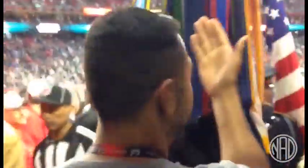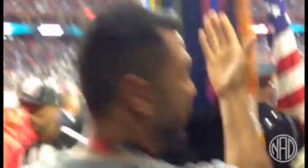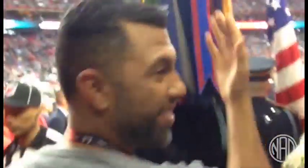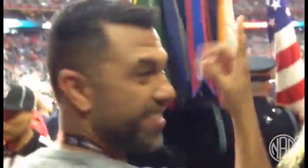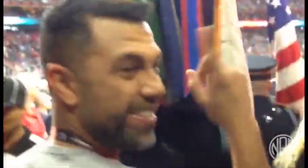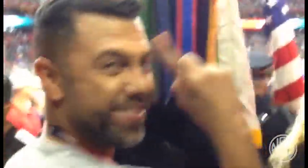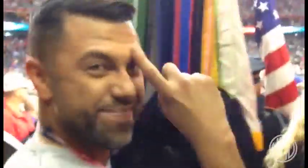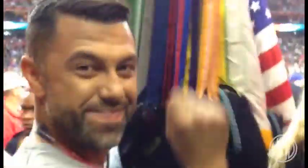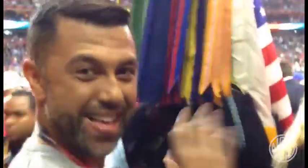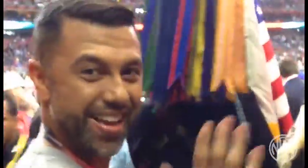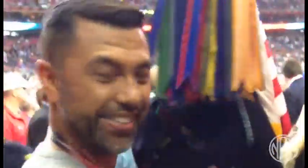Can you imagine this?